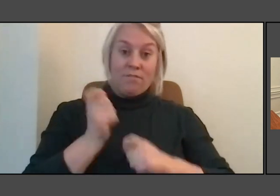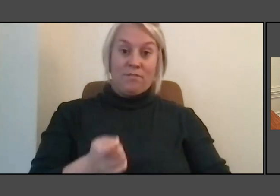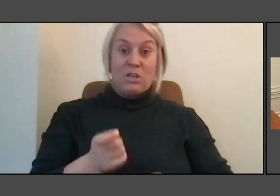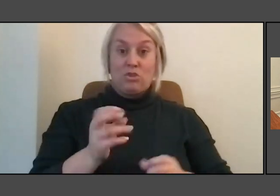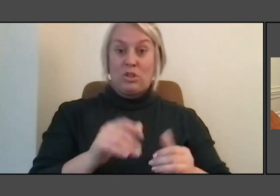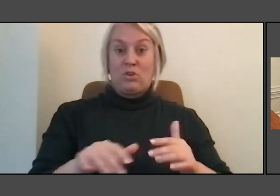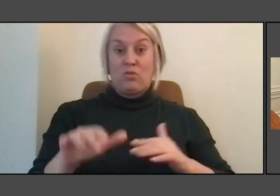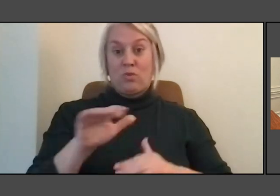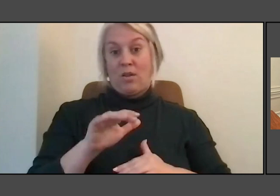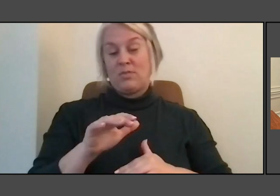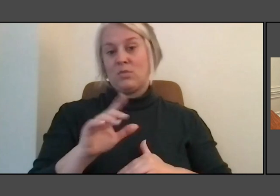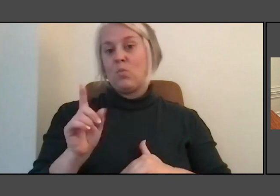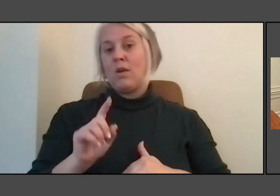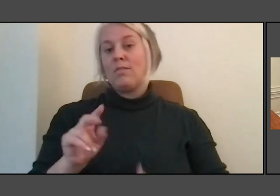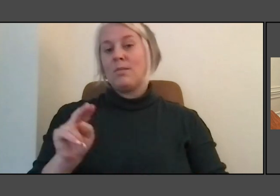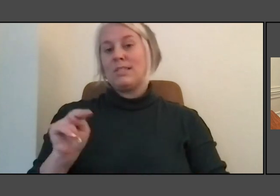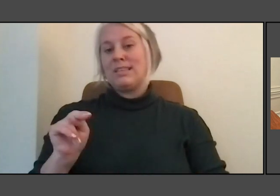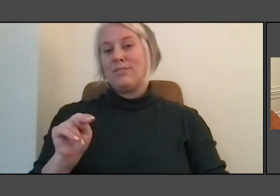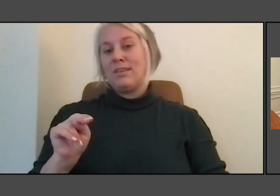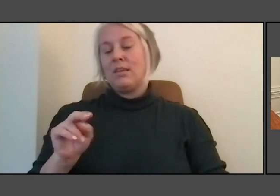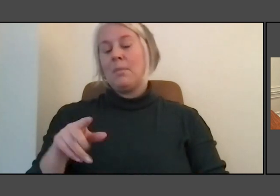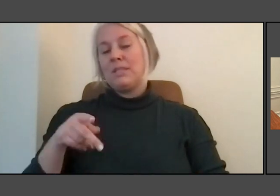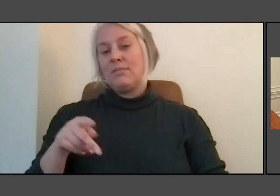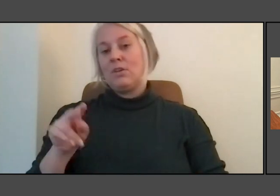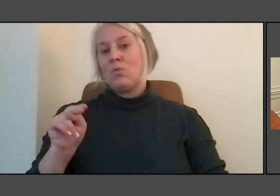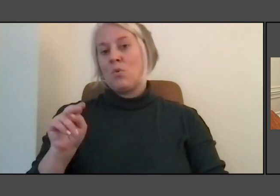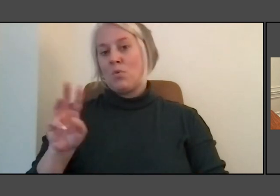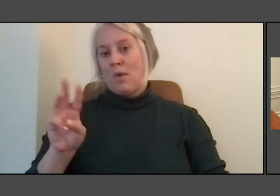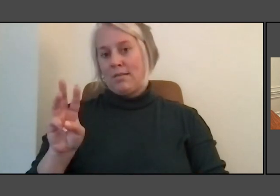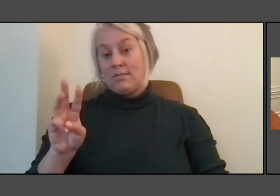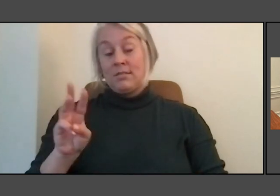And it is still there, but it's underwater